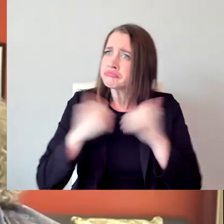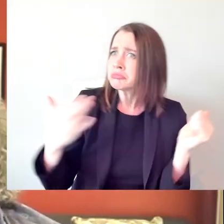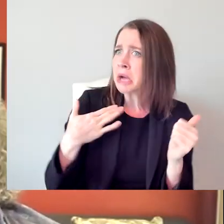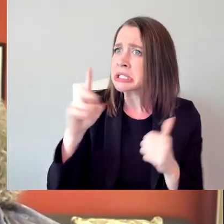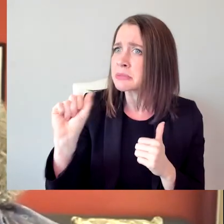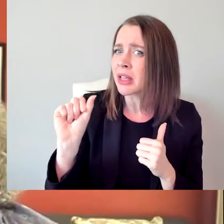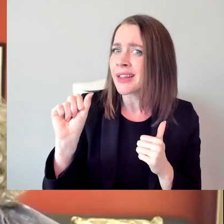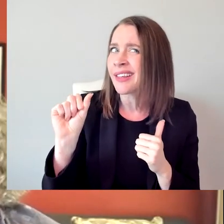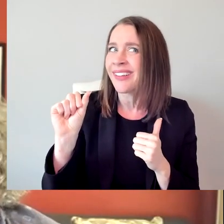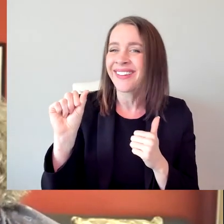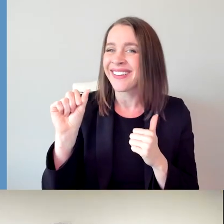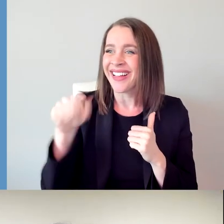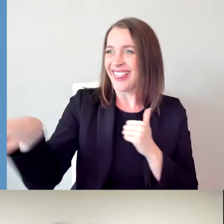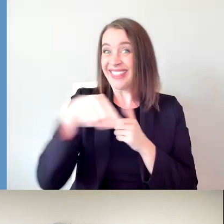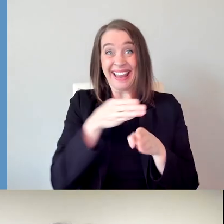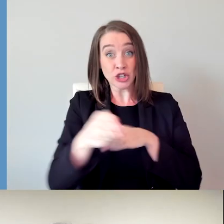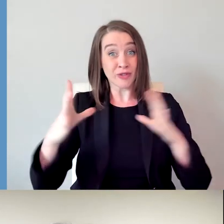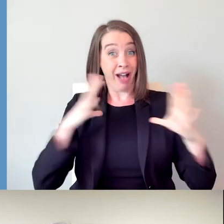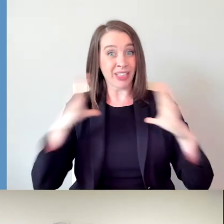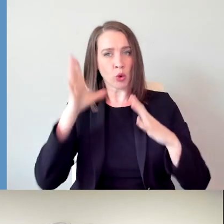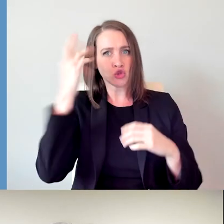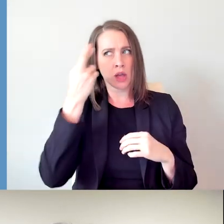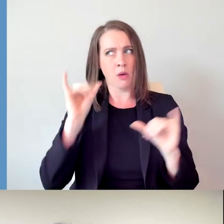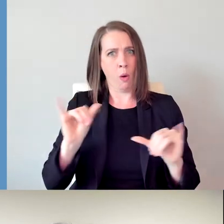that we're everywhere really. You can see me and Jenni and Kaitlyn.